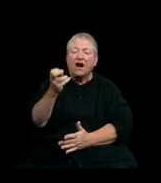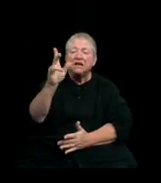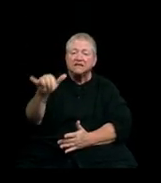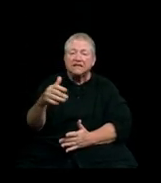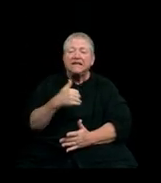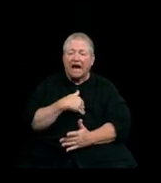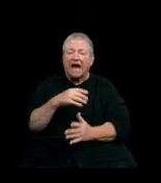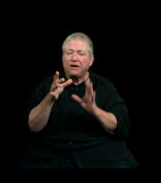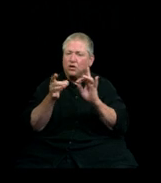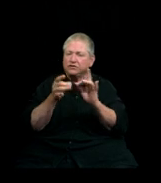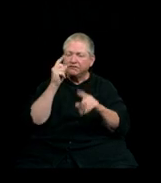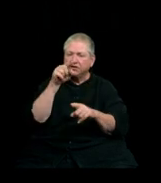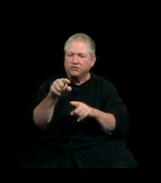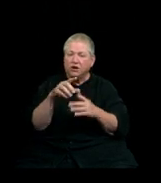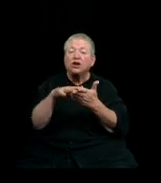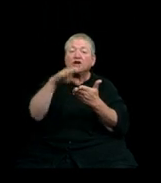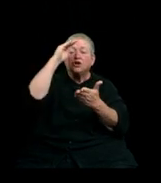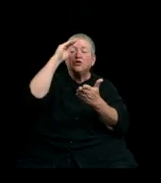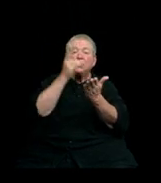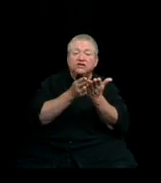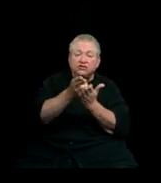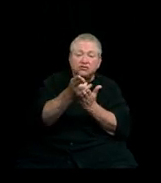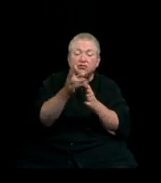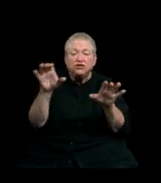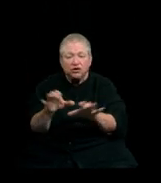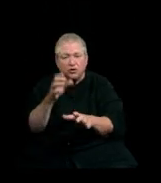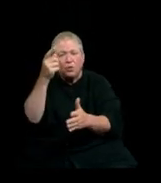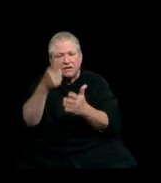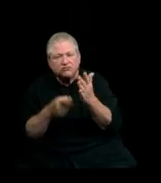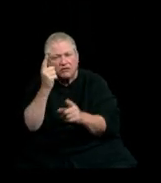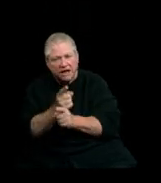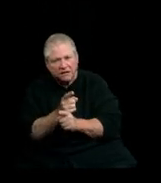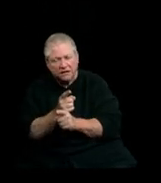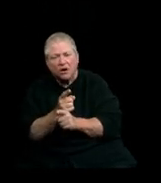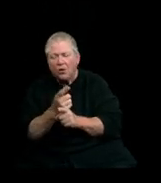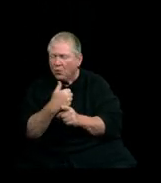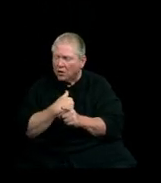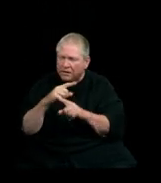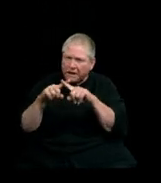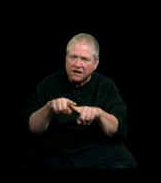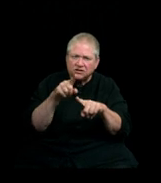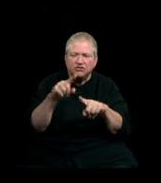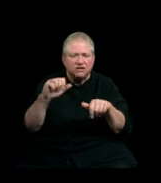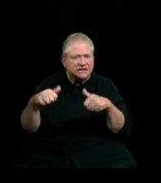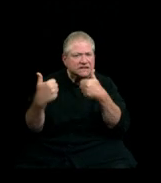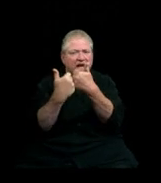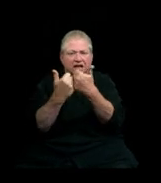“Learn what is true to do what is right.” We are depending on you to stand up for truth, to stand up for science,